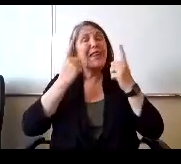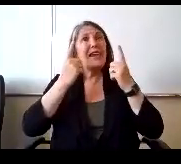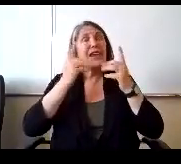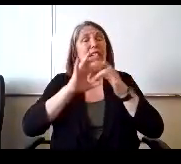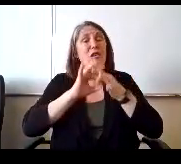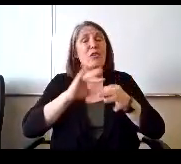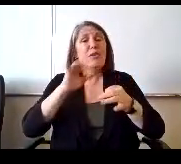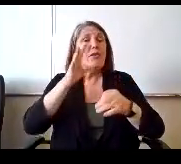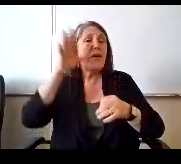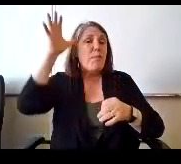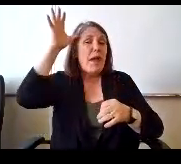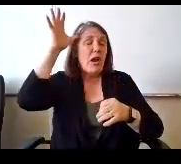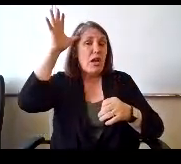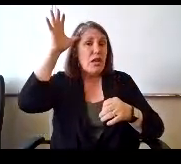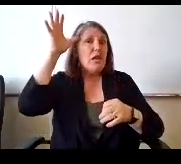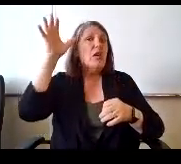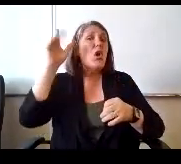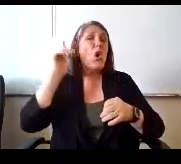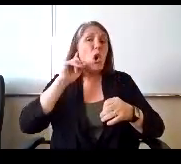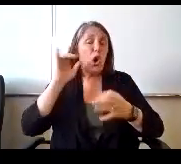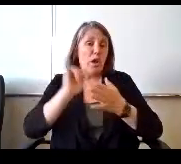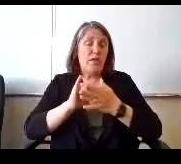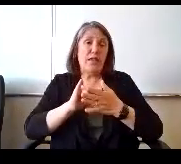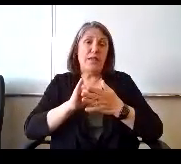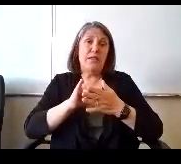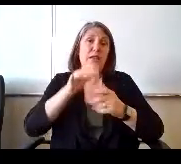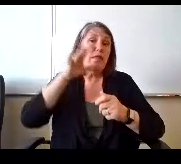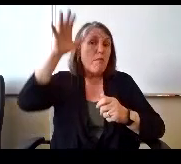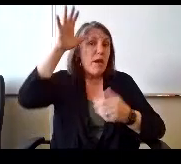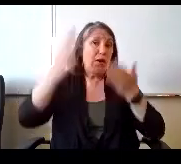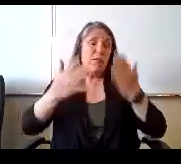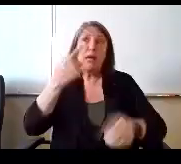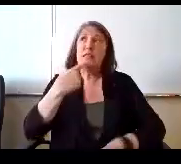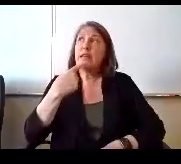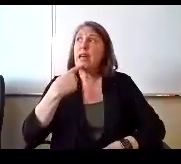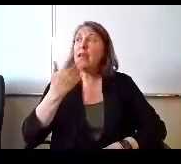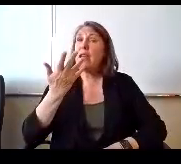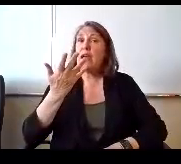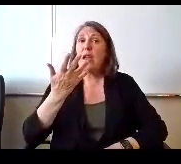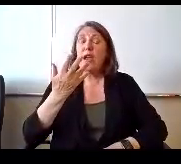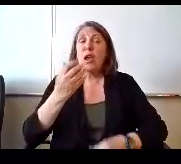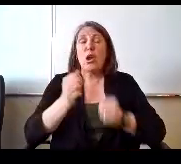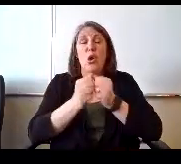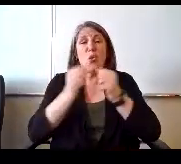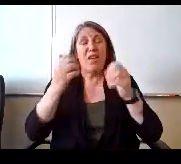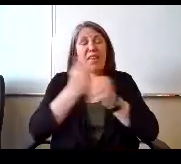were to hear this and he might, or she might say. With all the things that have gone on with